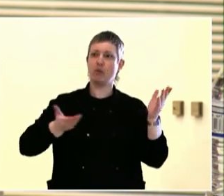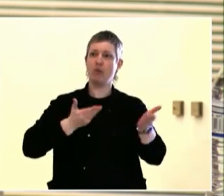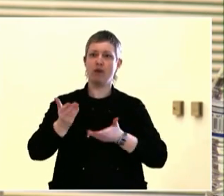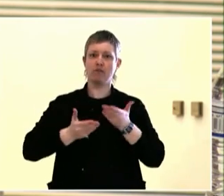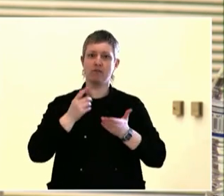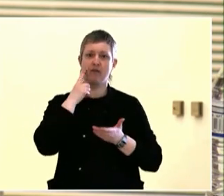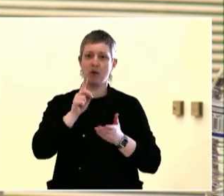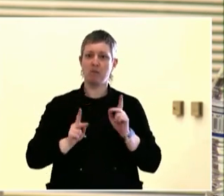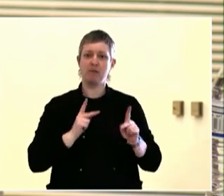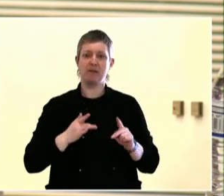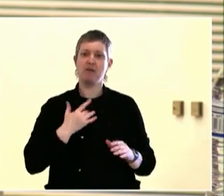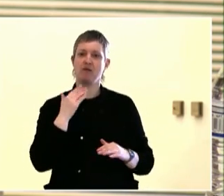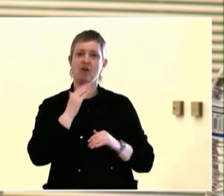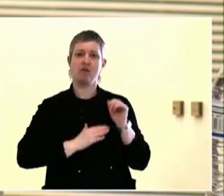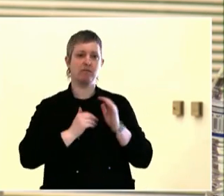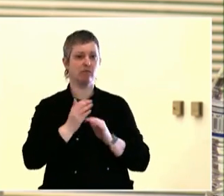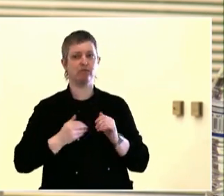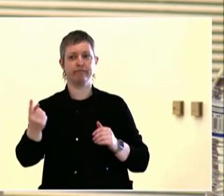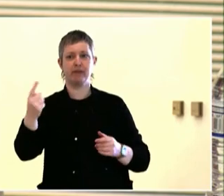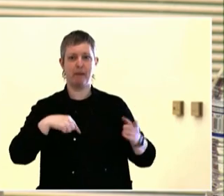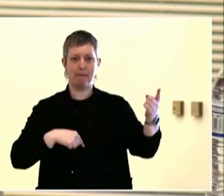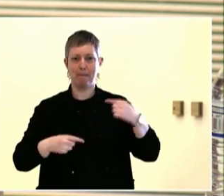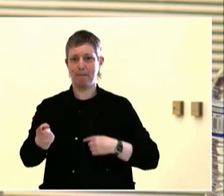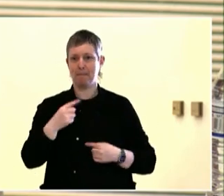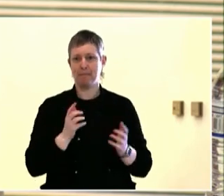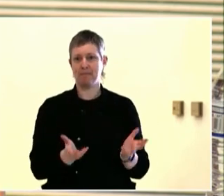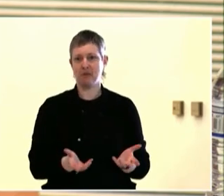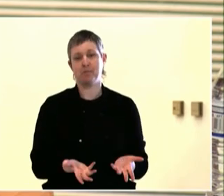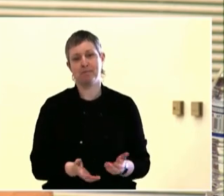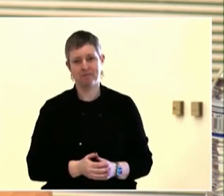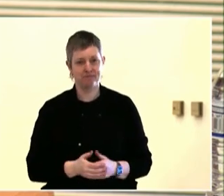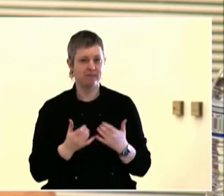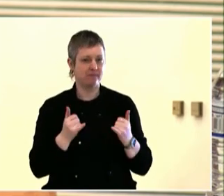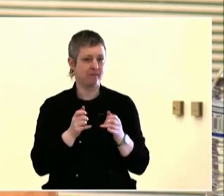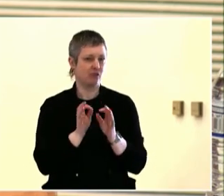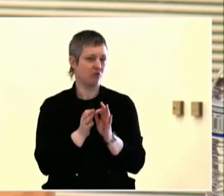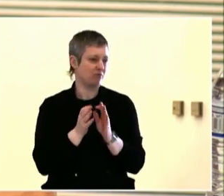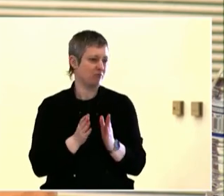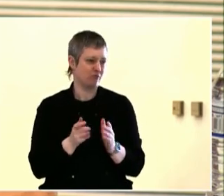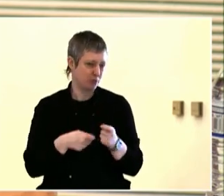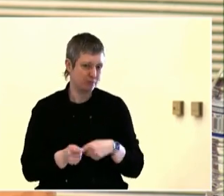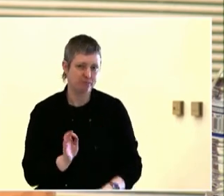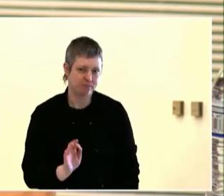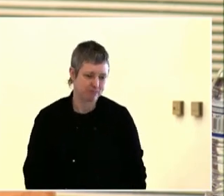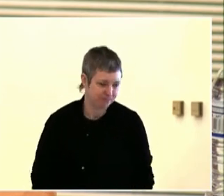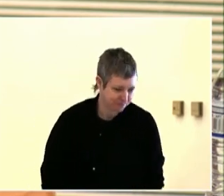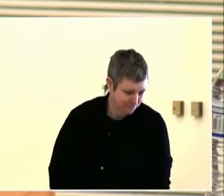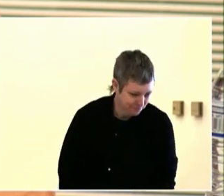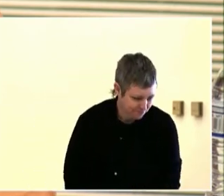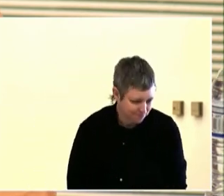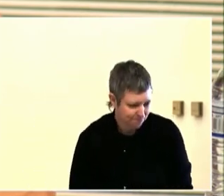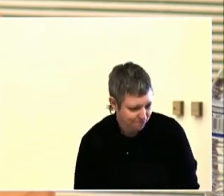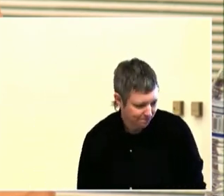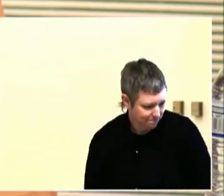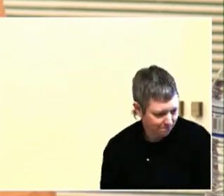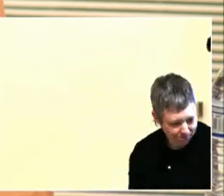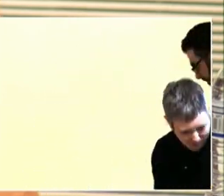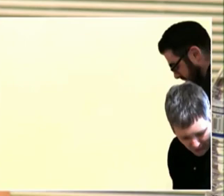maintaining the power they hold while also engaging with others. You can come in my sandbox, but